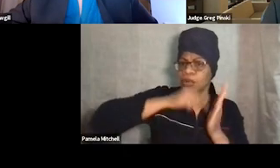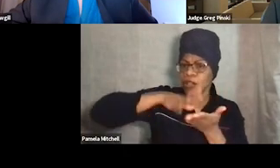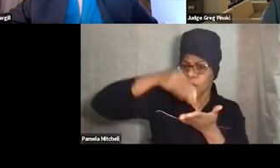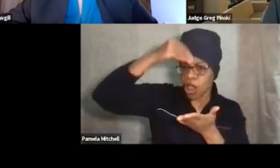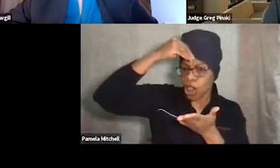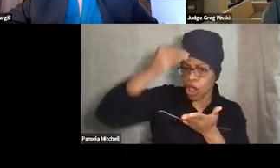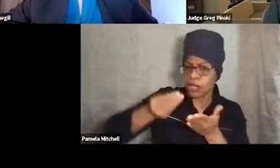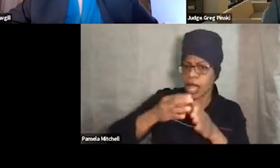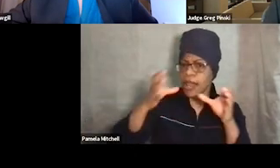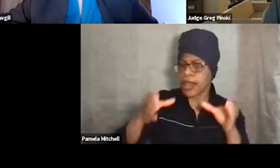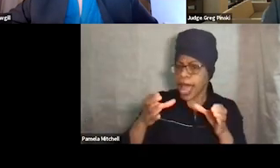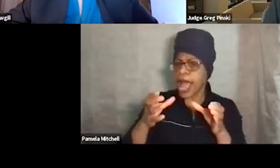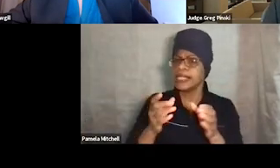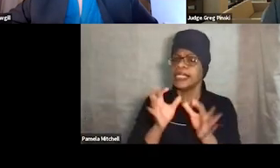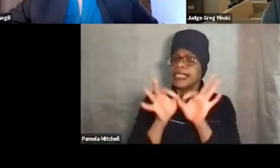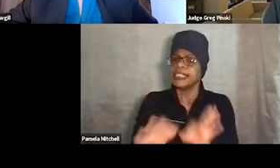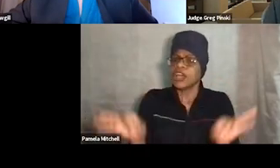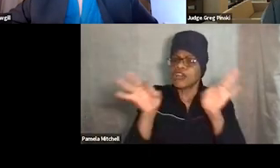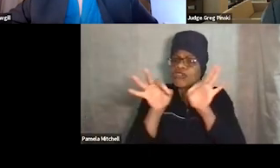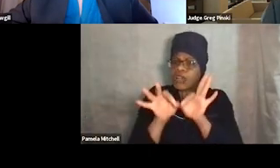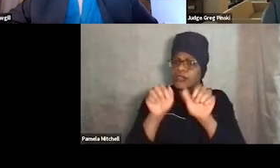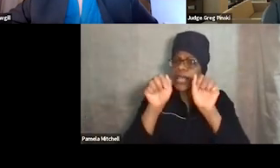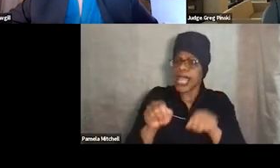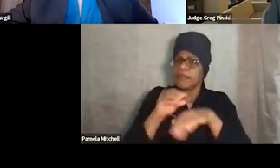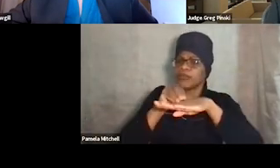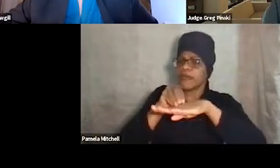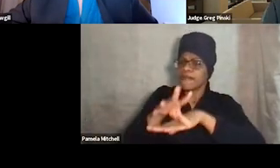is critical in order to be able to affect that behavior modification.